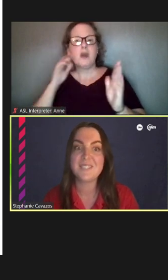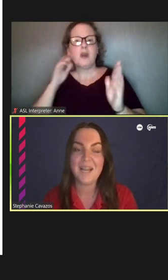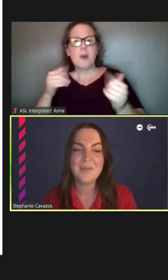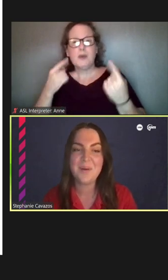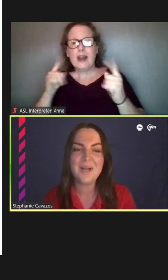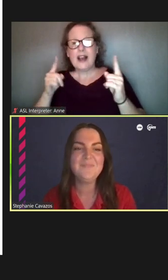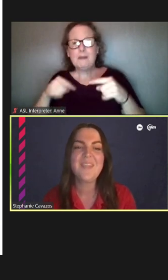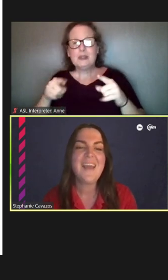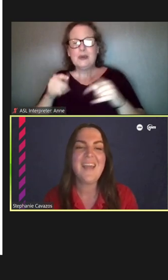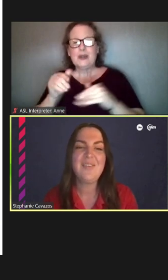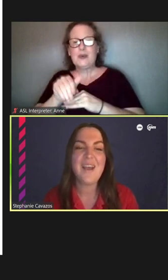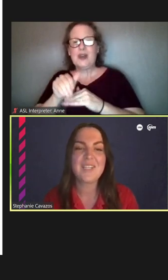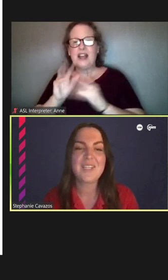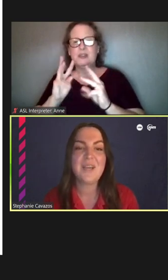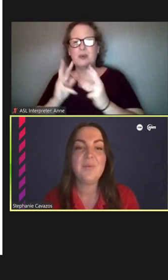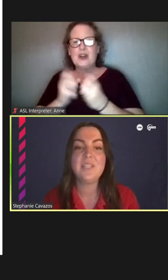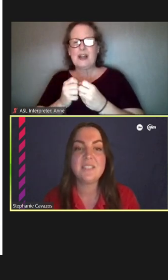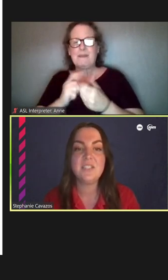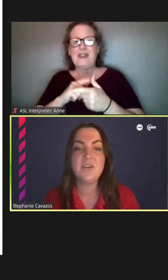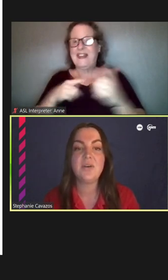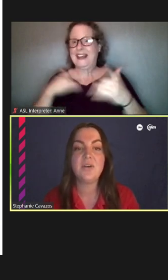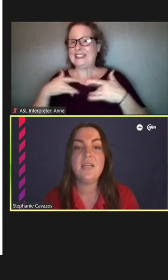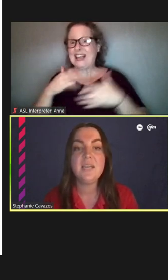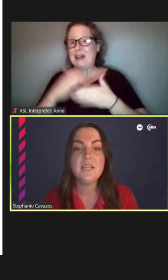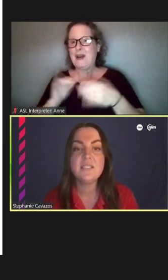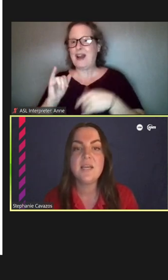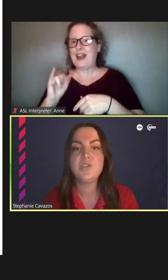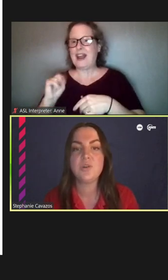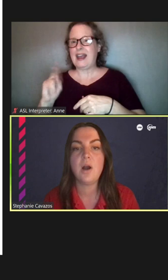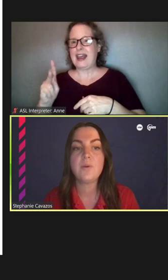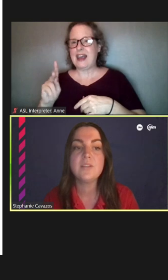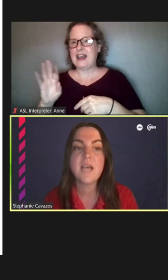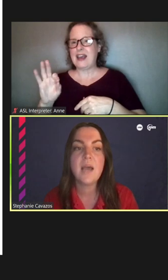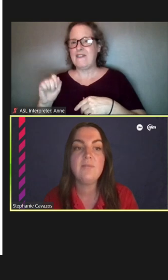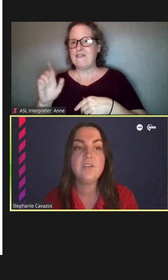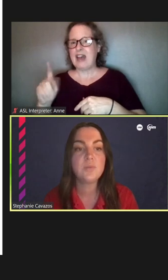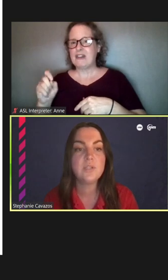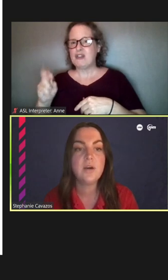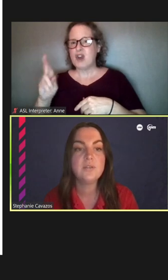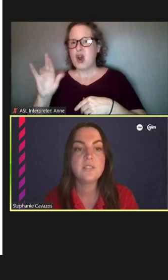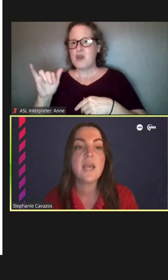exciting part: Ink Factory will listen to your ideas and draw real-time visual notes and